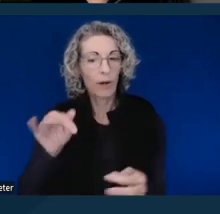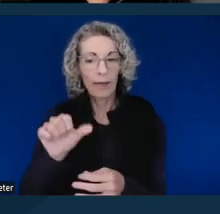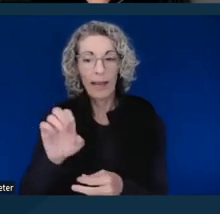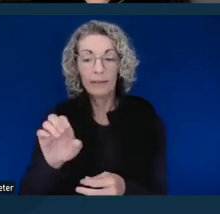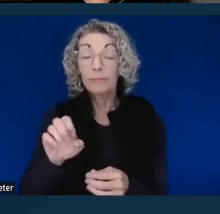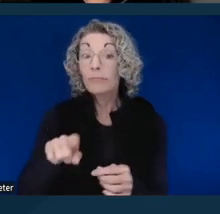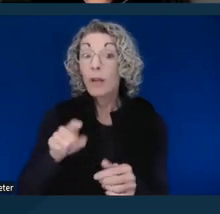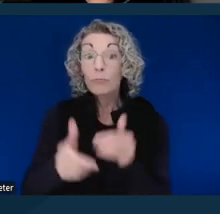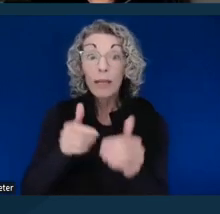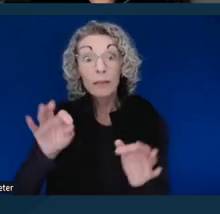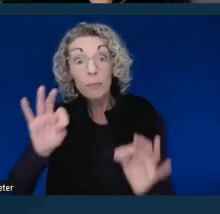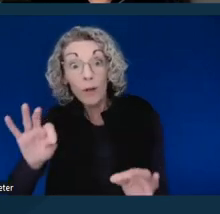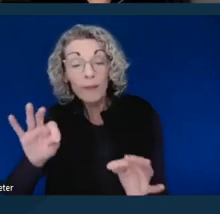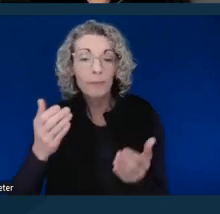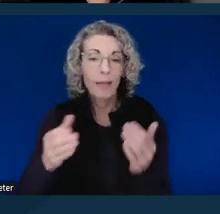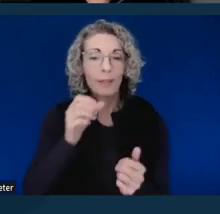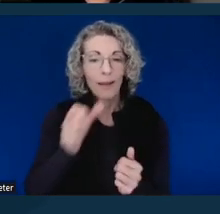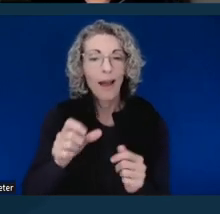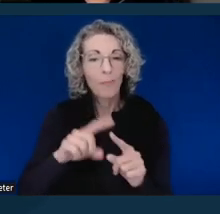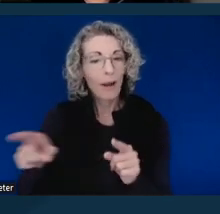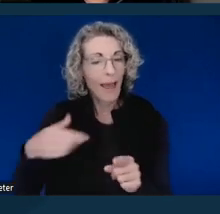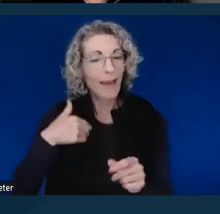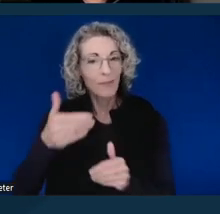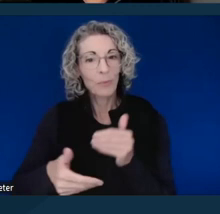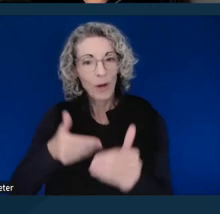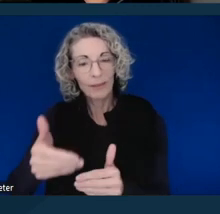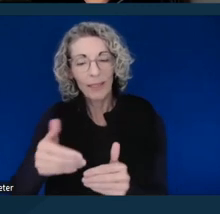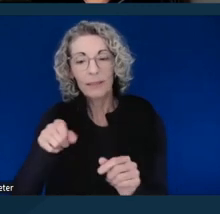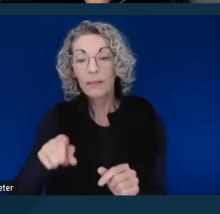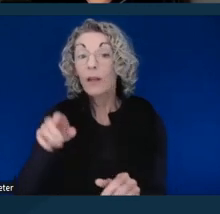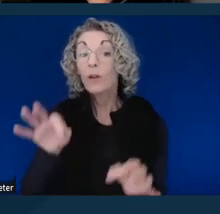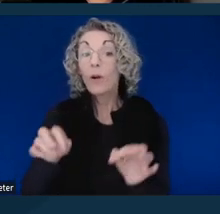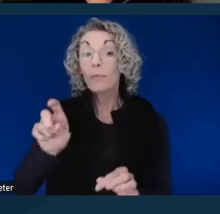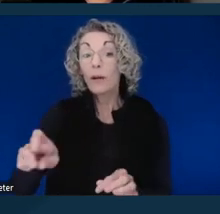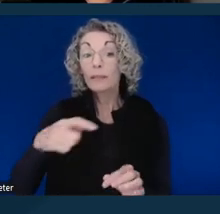but they do have a process. The courts must have at least one ADA coordinator